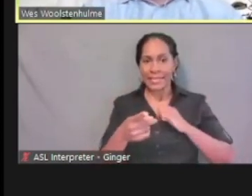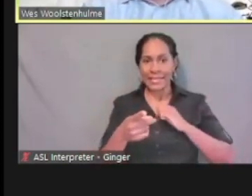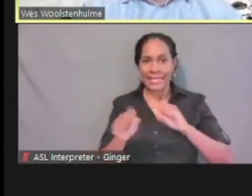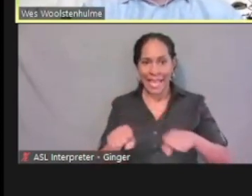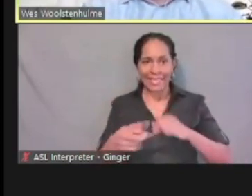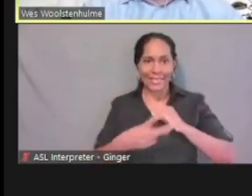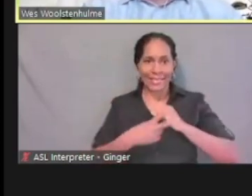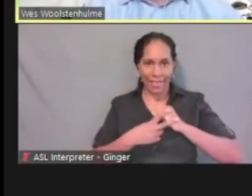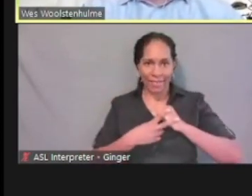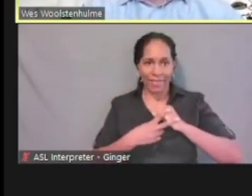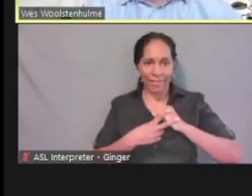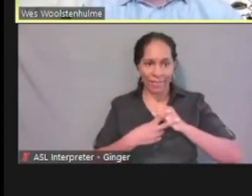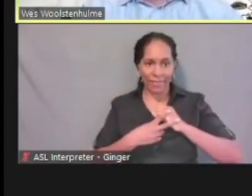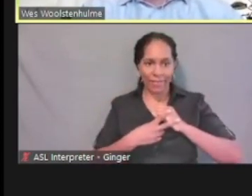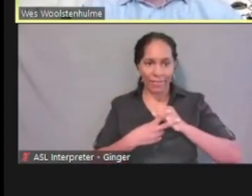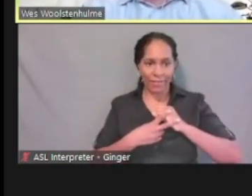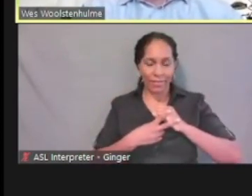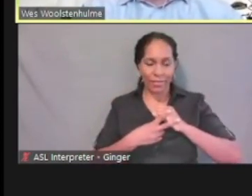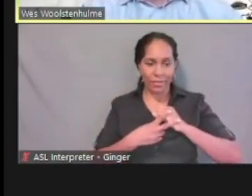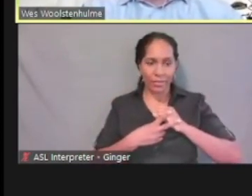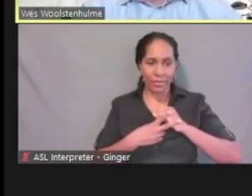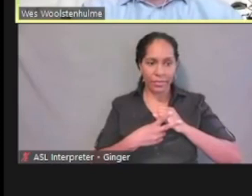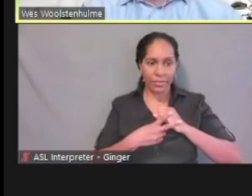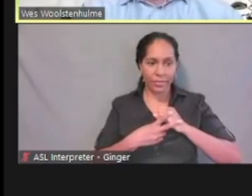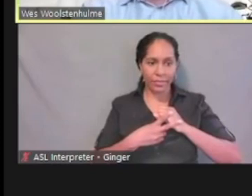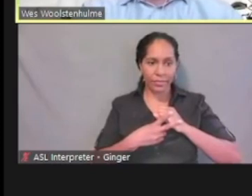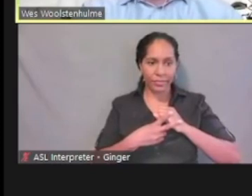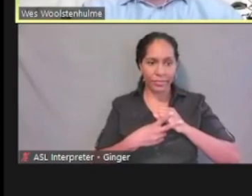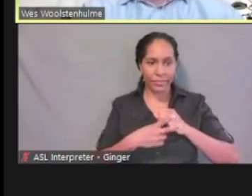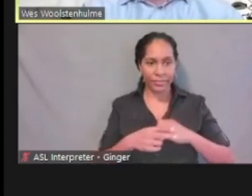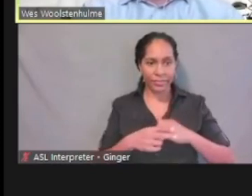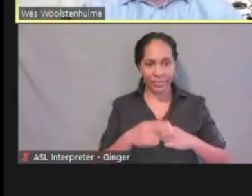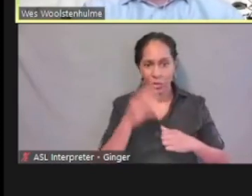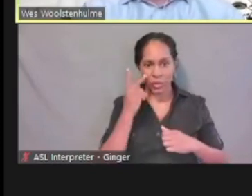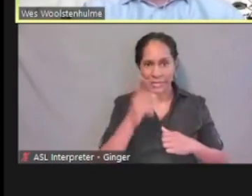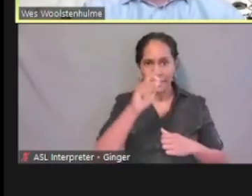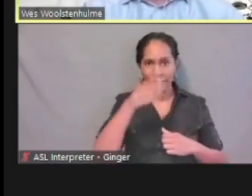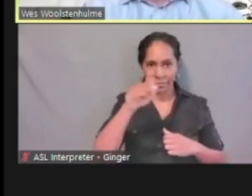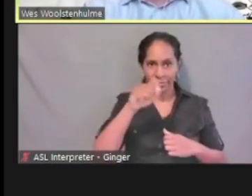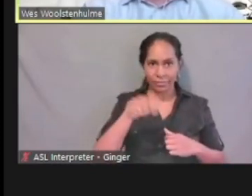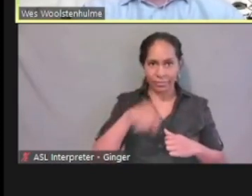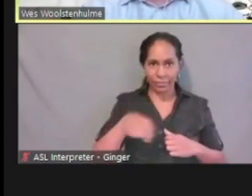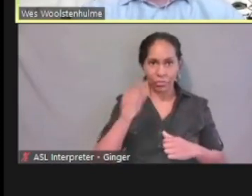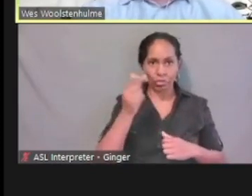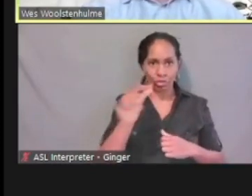and then we can hit, Save, and we can see that all green marks are checked, hit, Save.